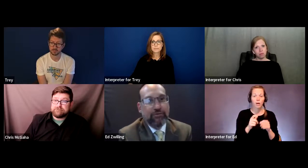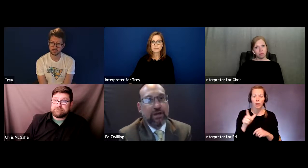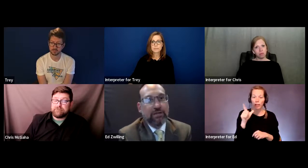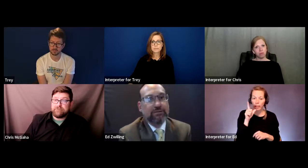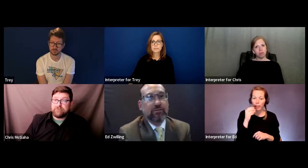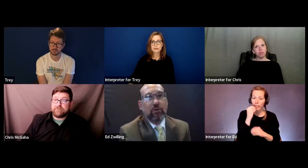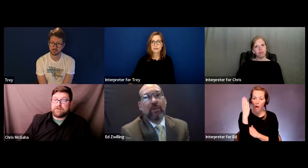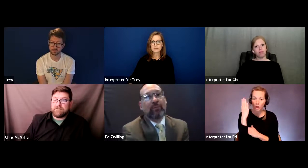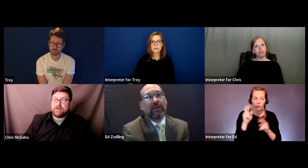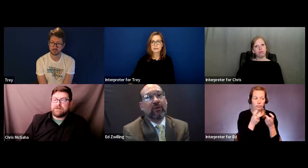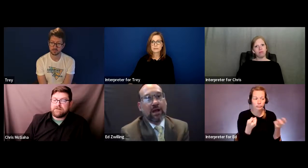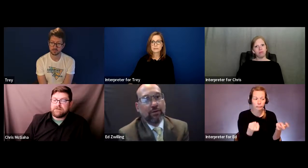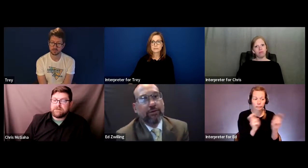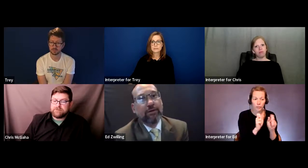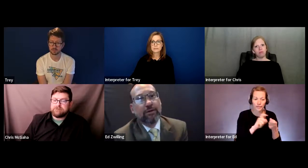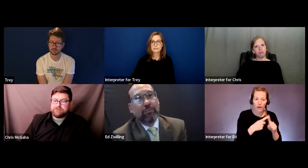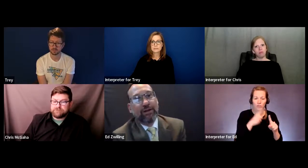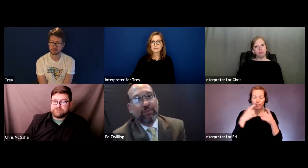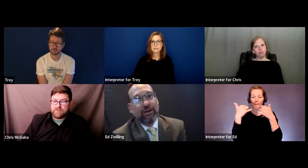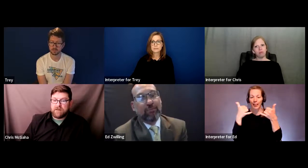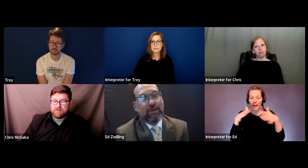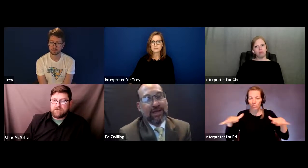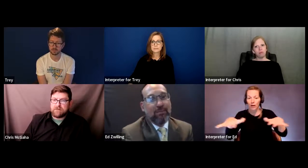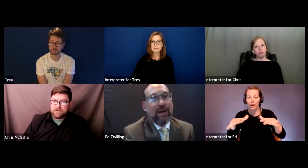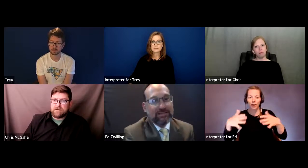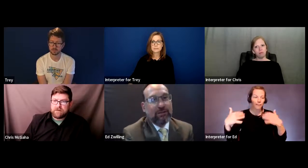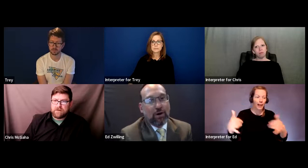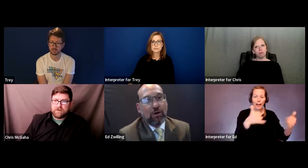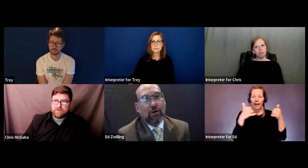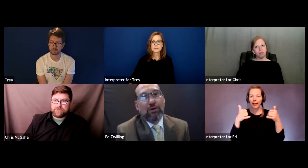his African friends or on the playground, picking up a game of basketball?